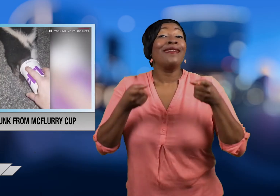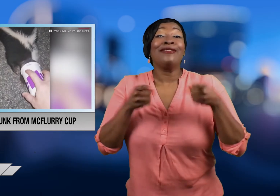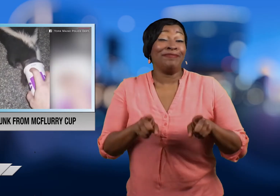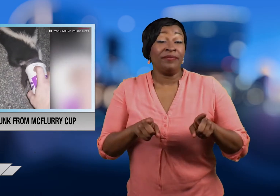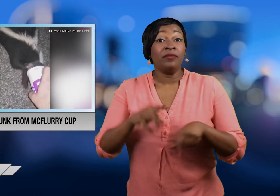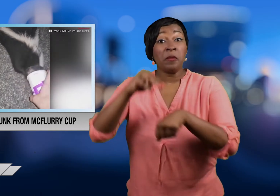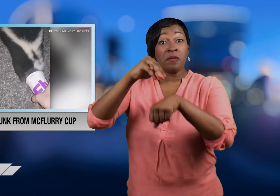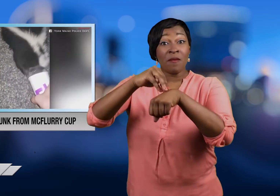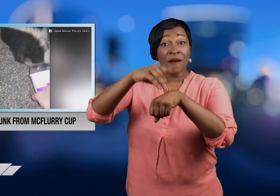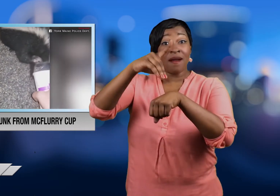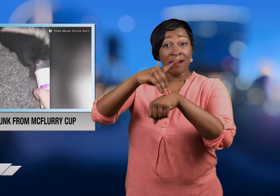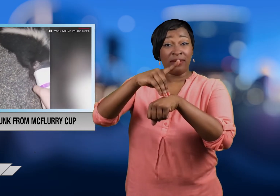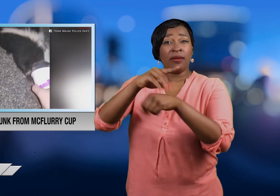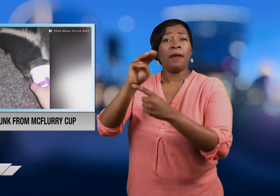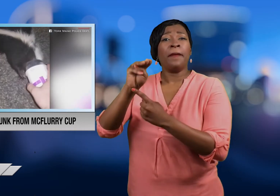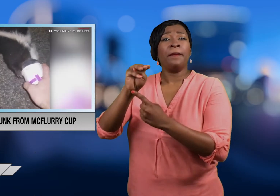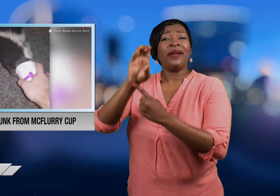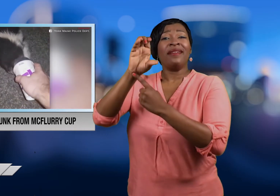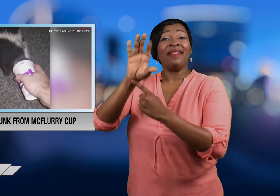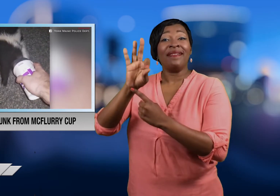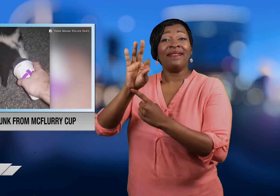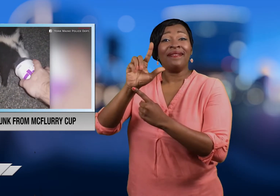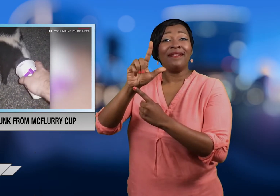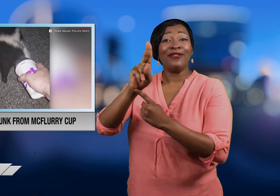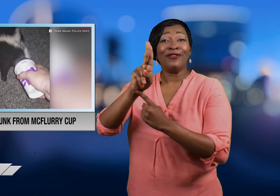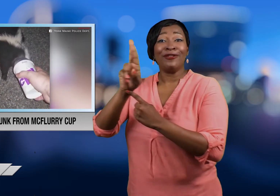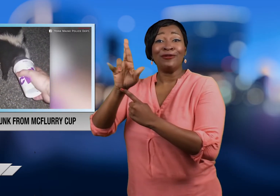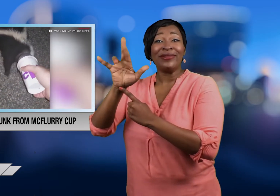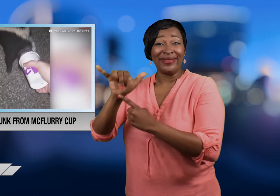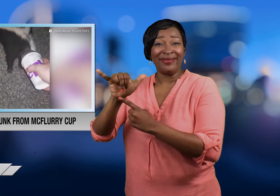The skunk's got its head stuck